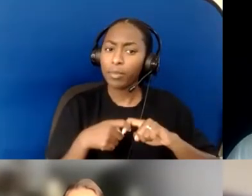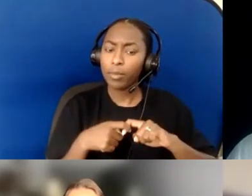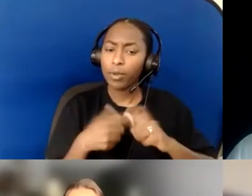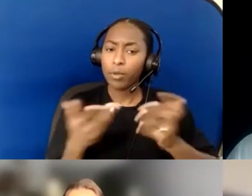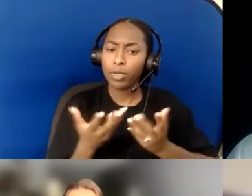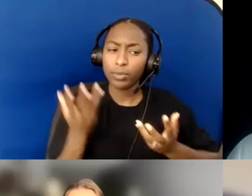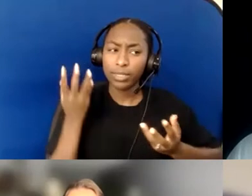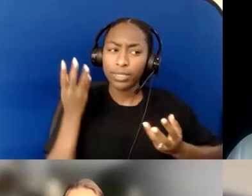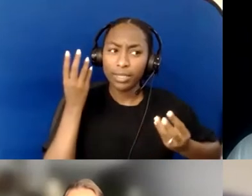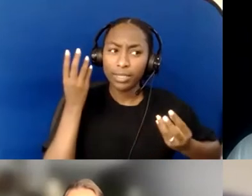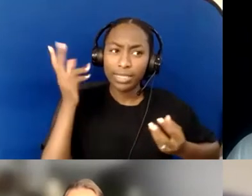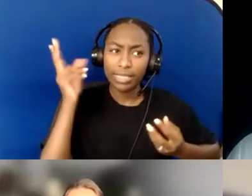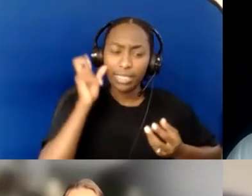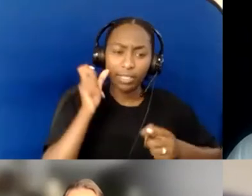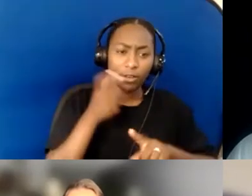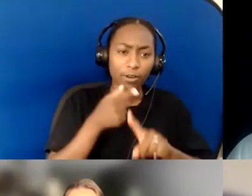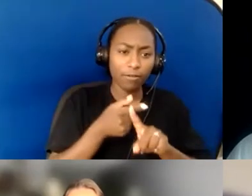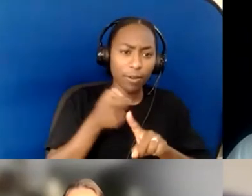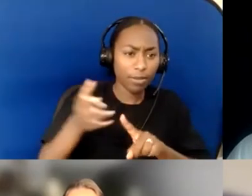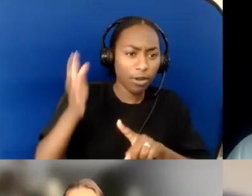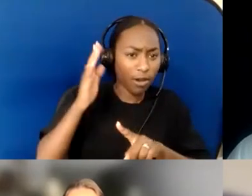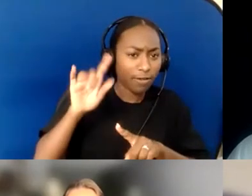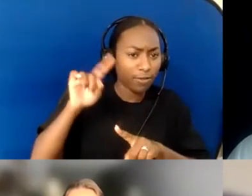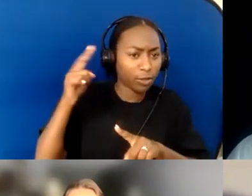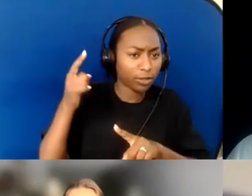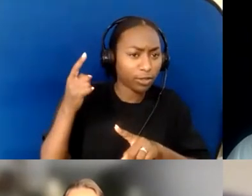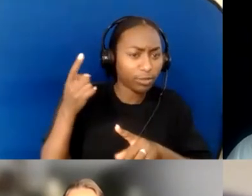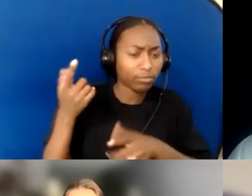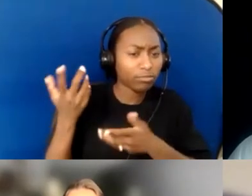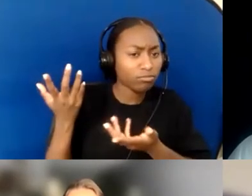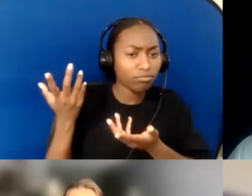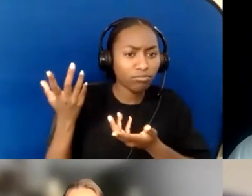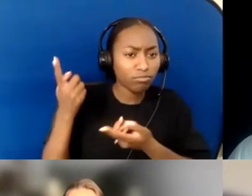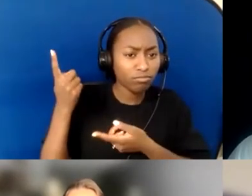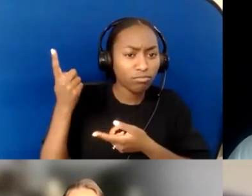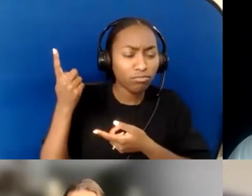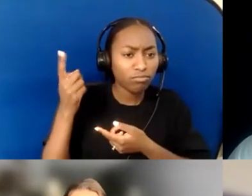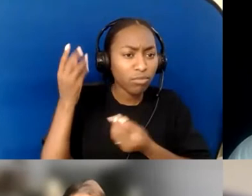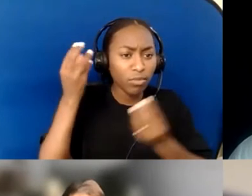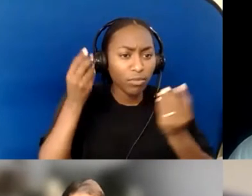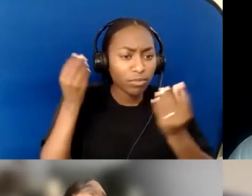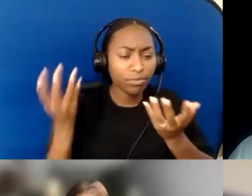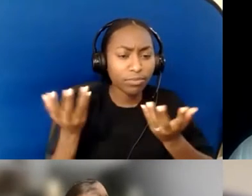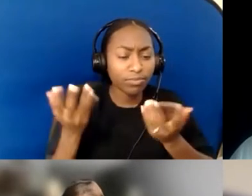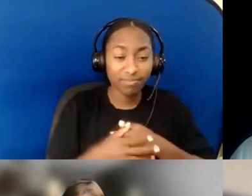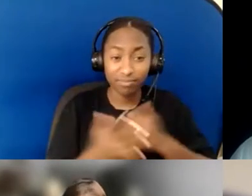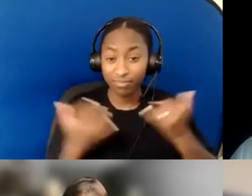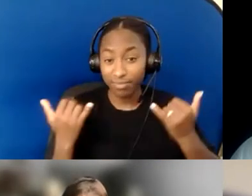And we need to hear from God. We need to hear correctly, especially in a culture where there's a lot of misunderstandings.